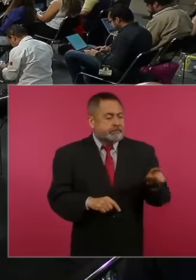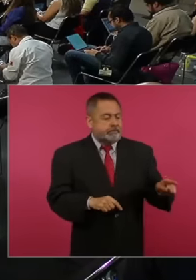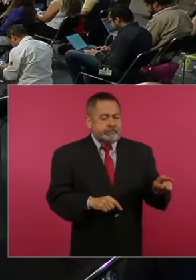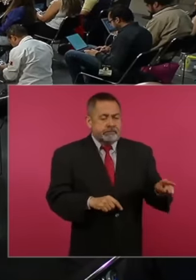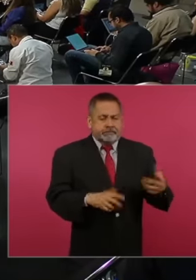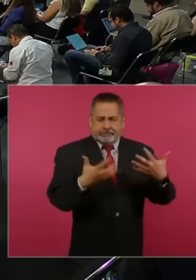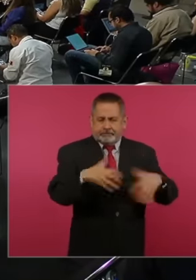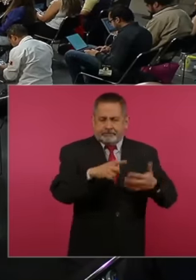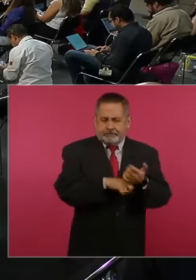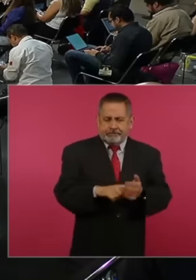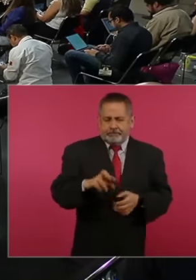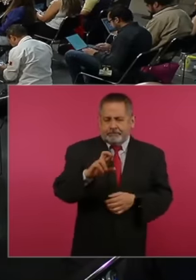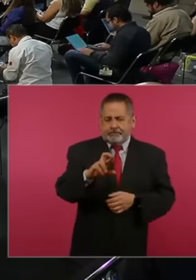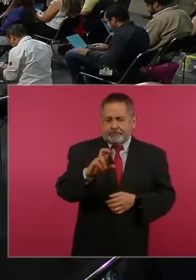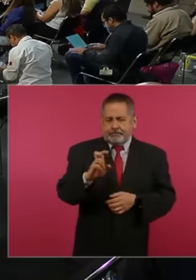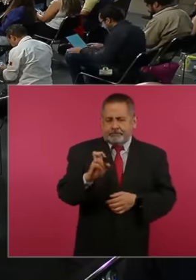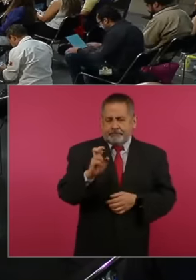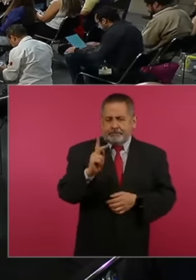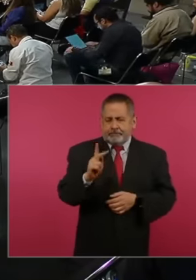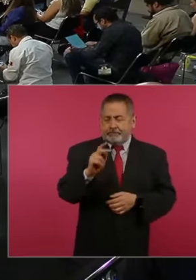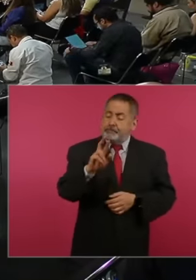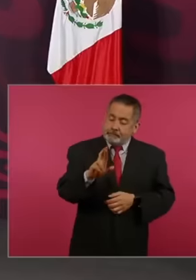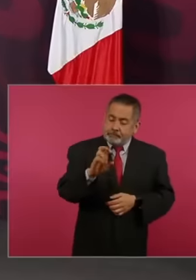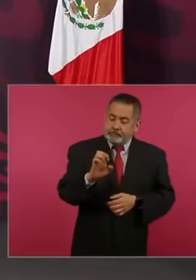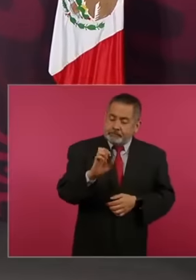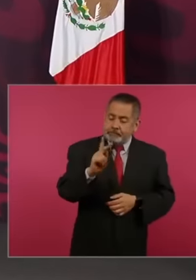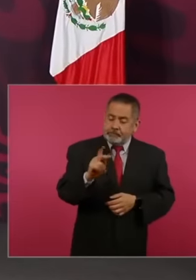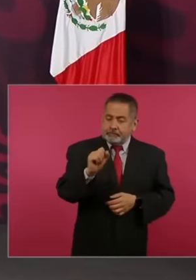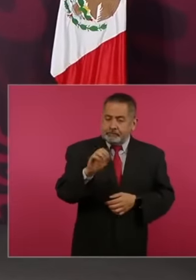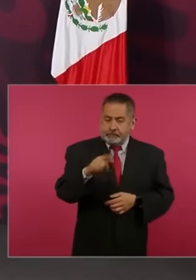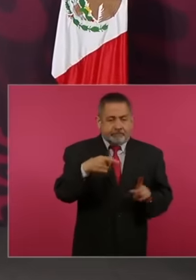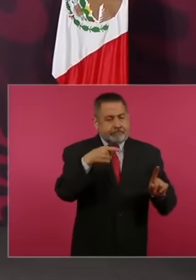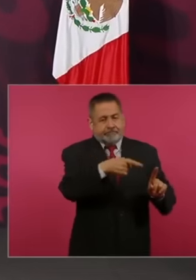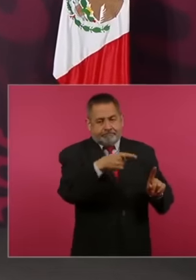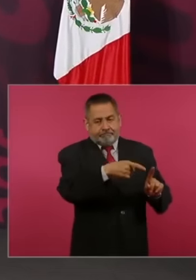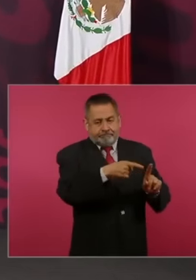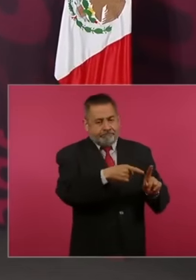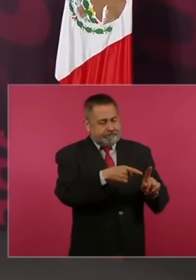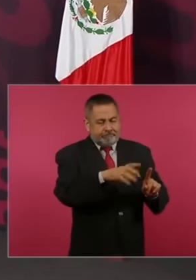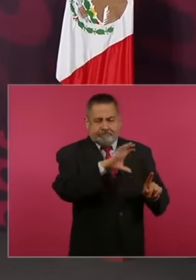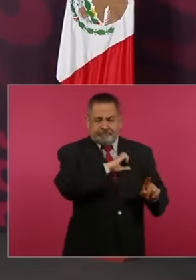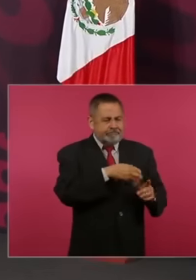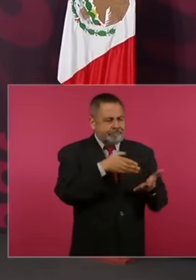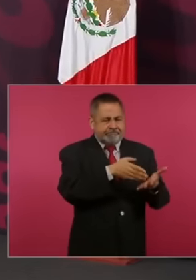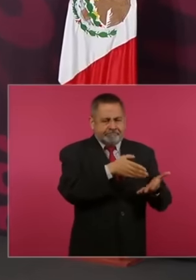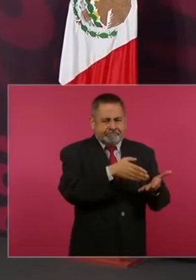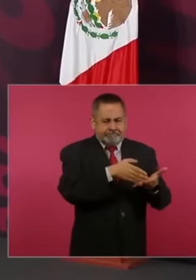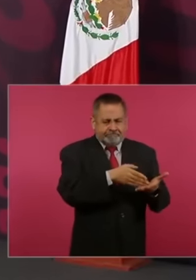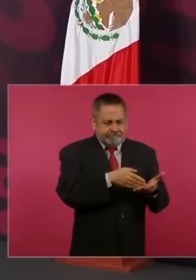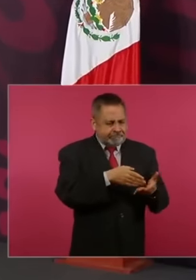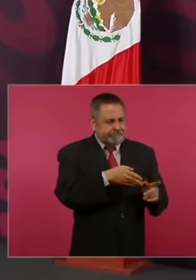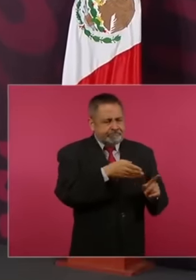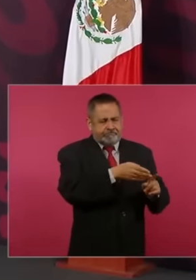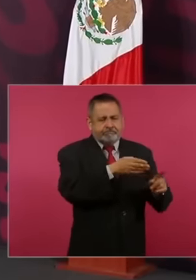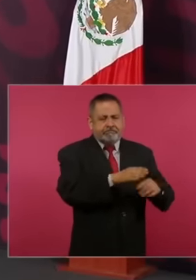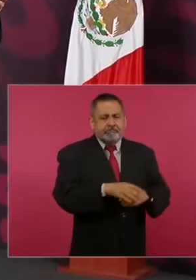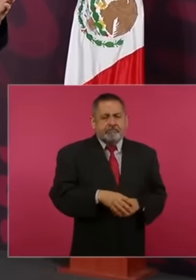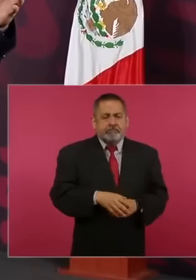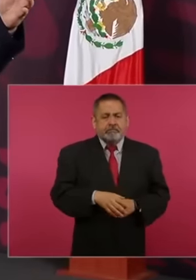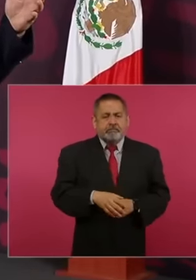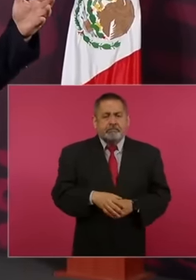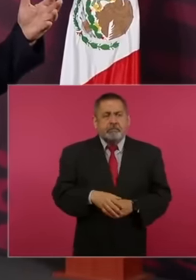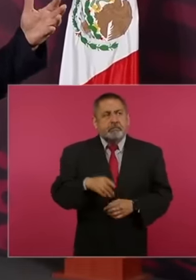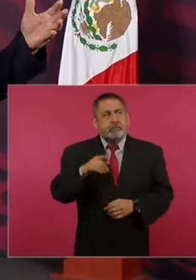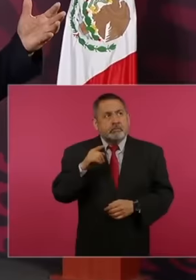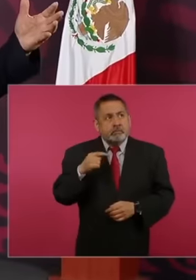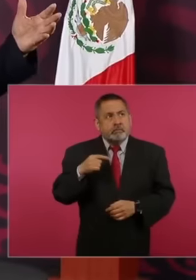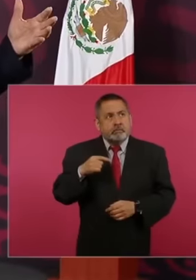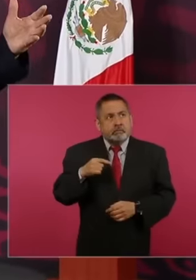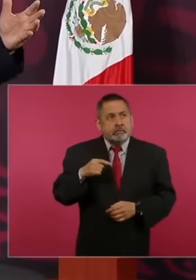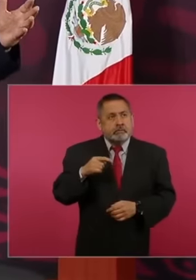in reol since it was in the